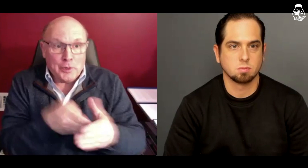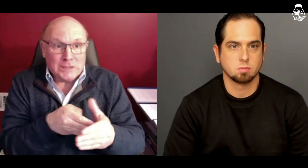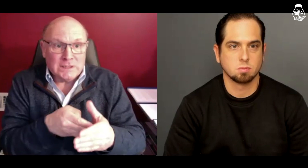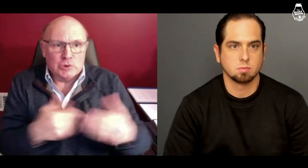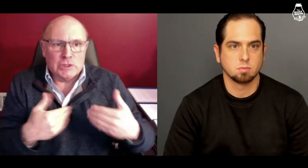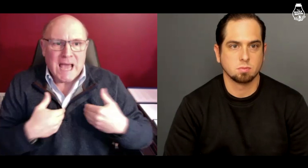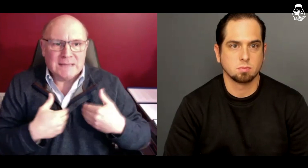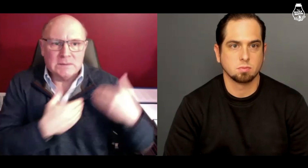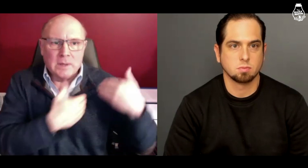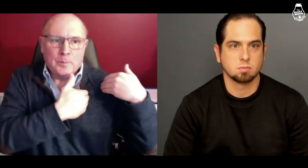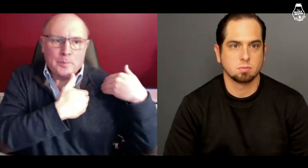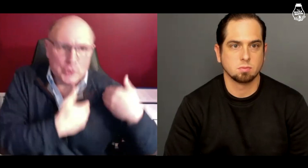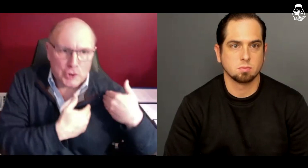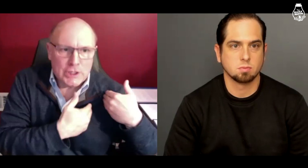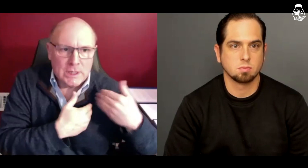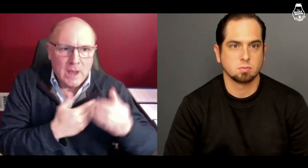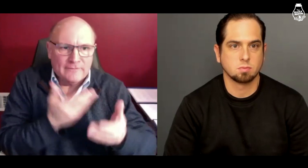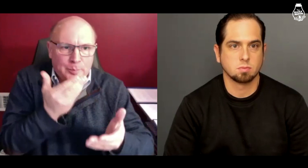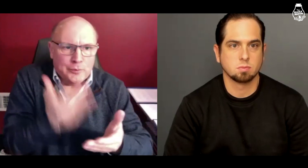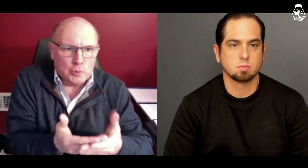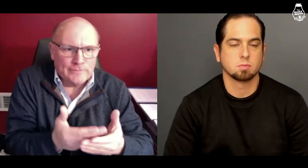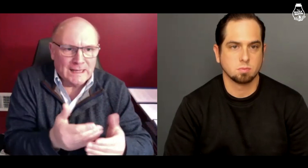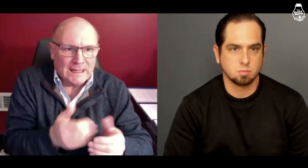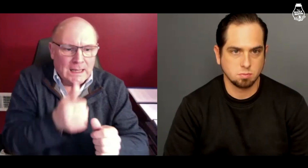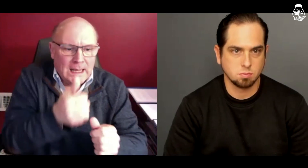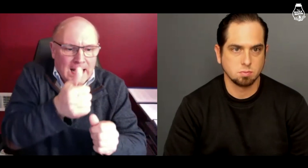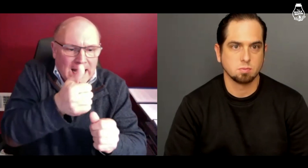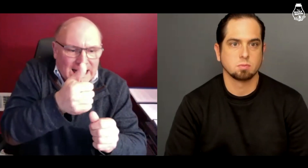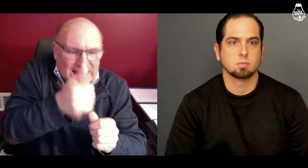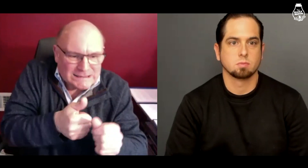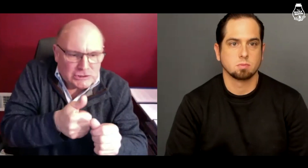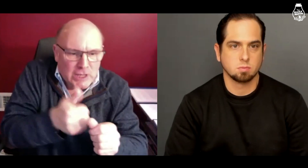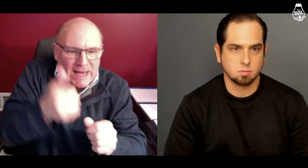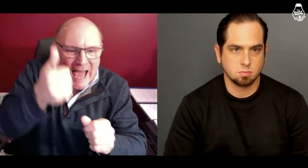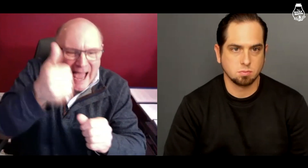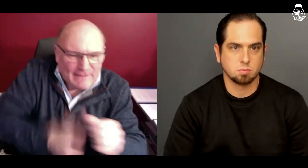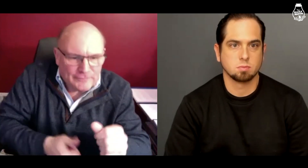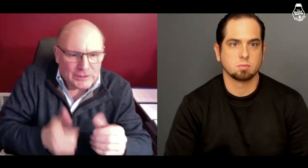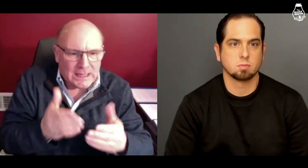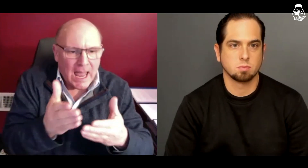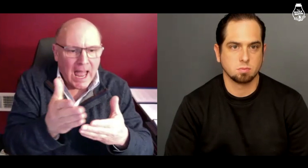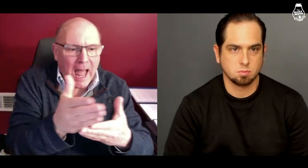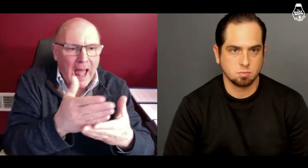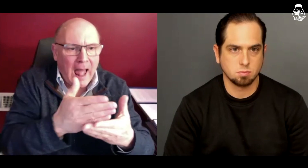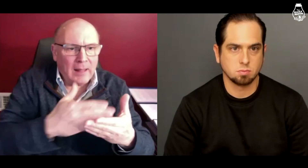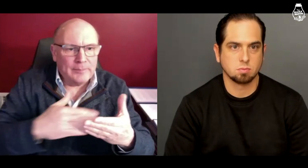The prosecutor has the burden of evidence to provide each and